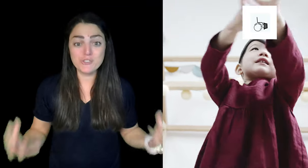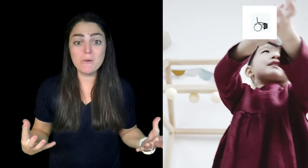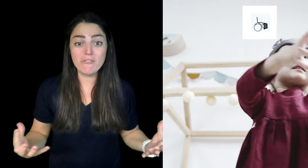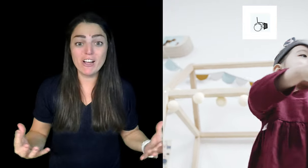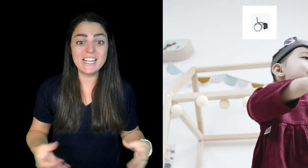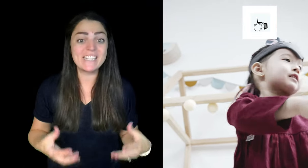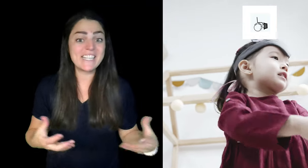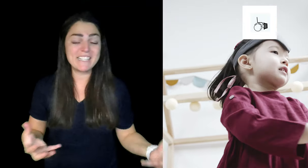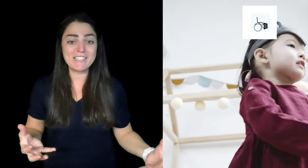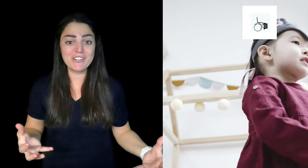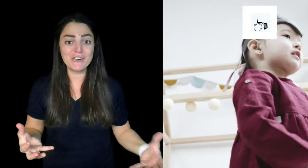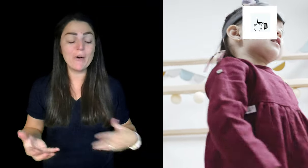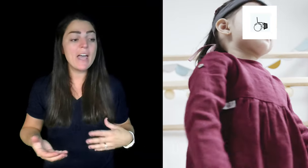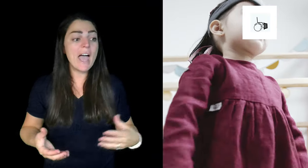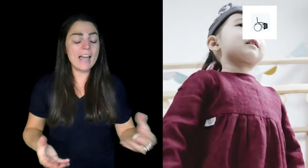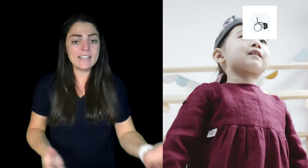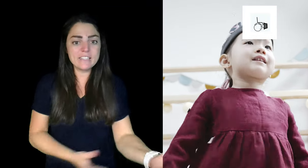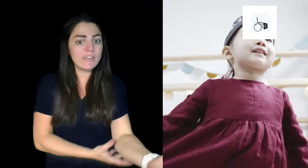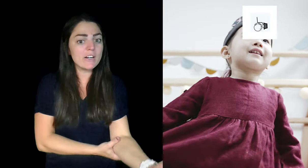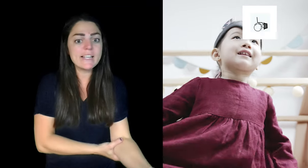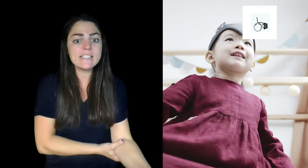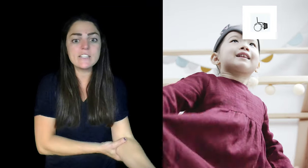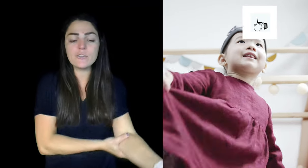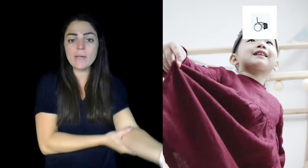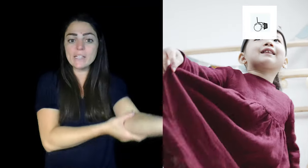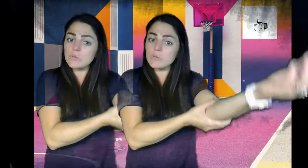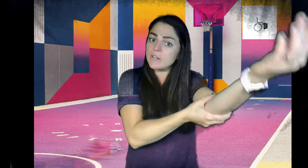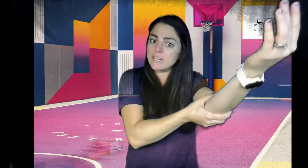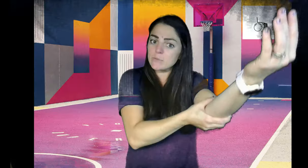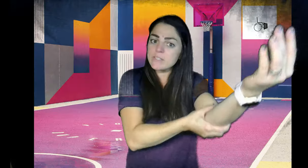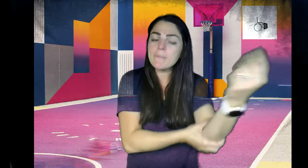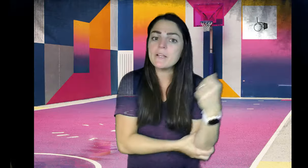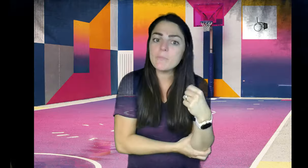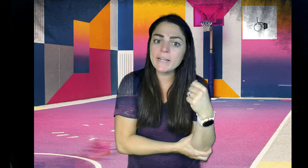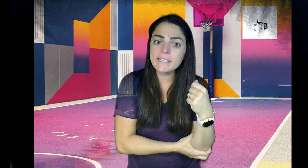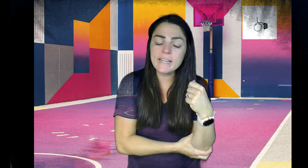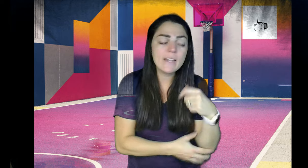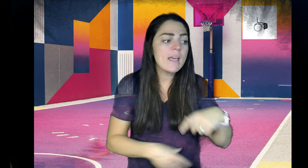it's super fun it's easy to do and it's very easy to do hand over hand with somebody who might need